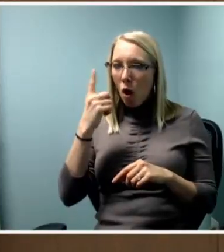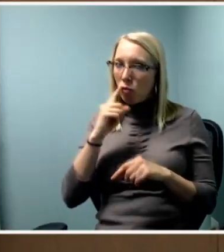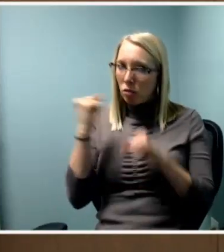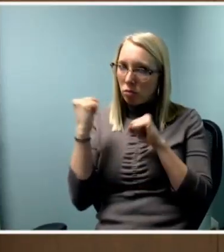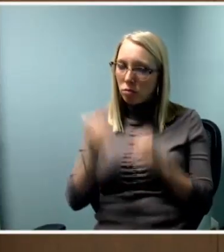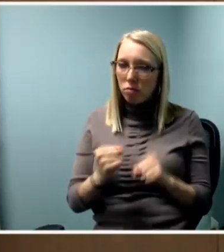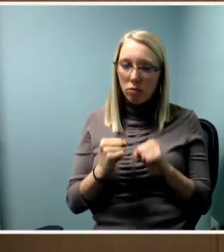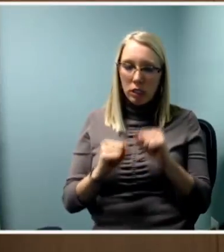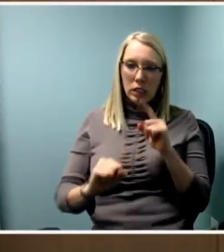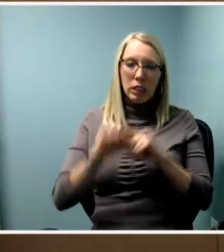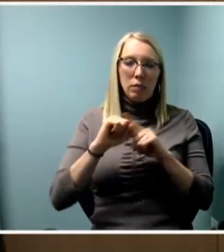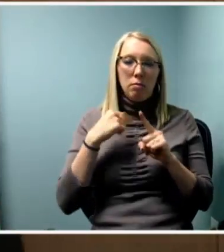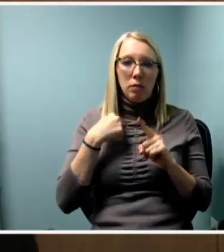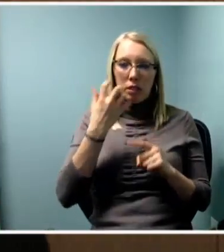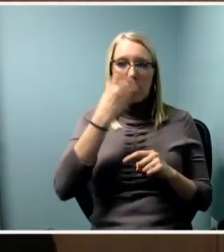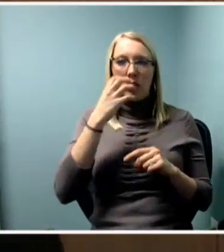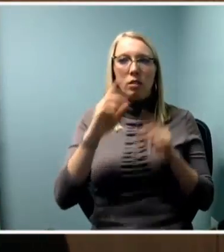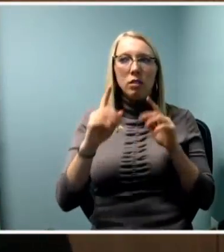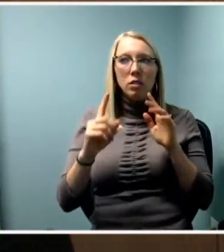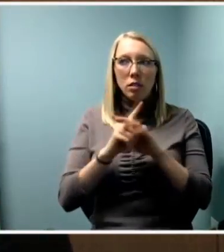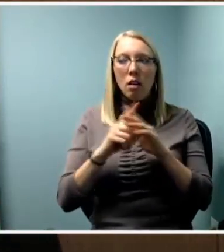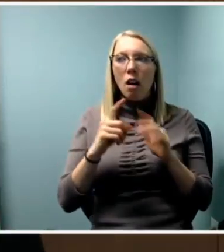being a deliberate messer-upper.